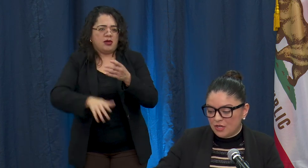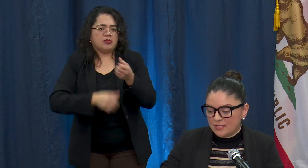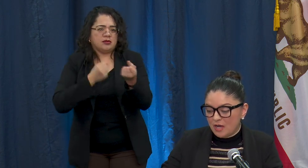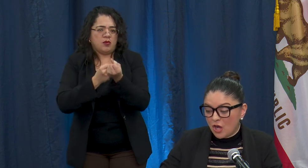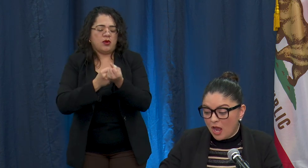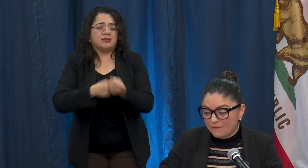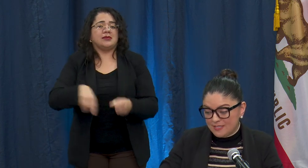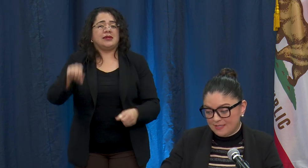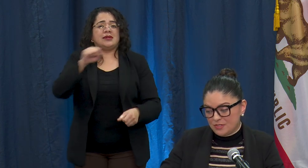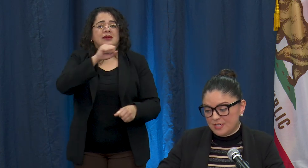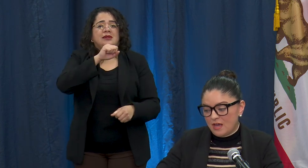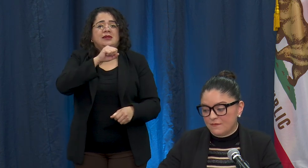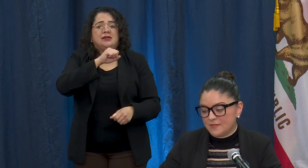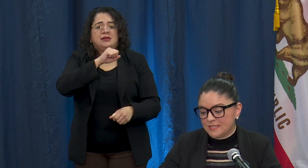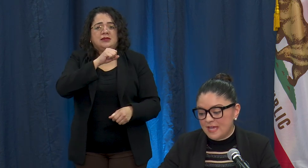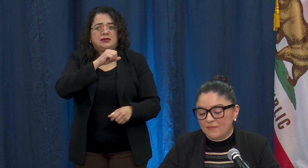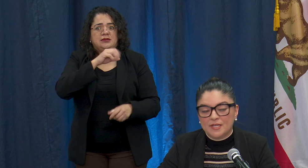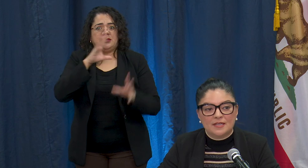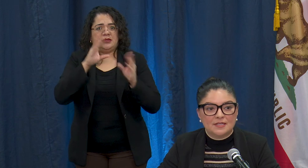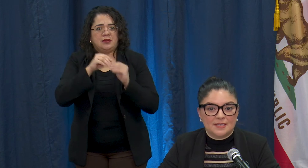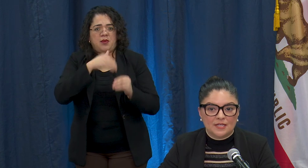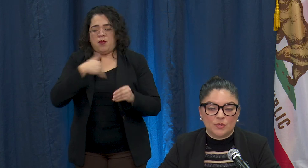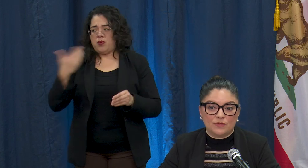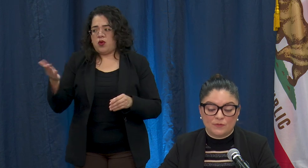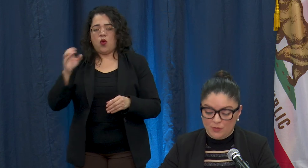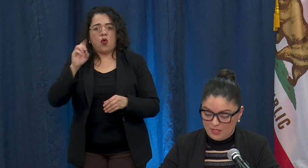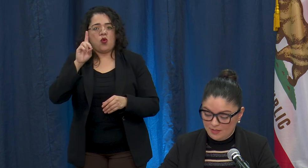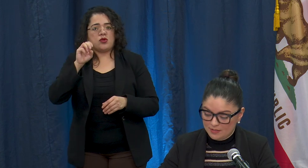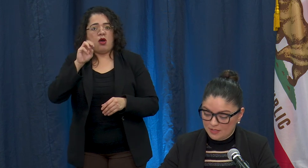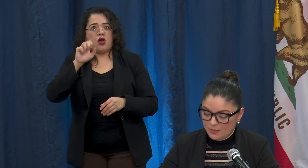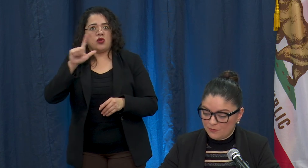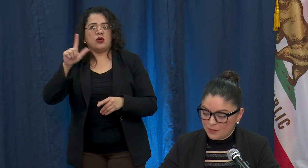our state offices have been inundated with a few things. First